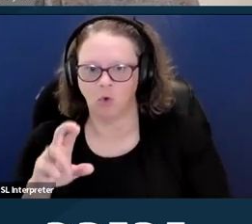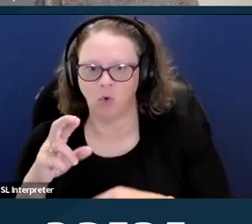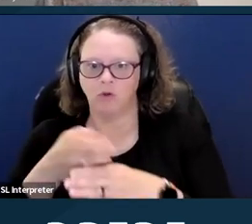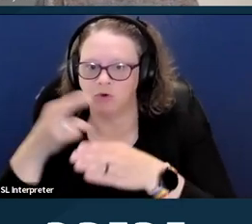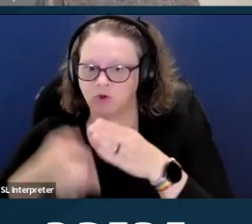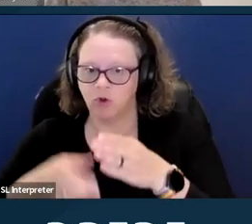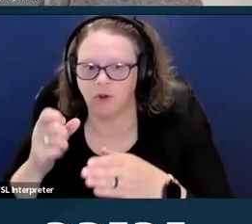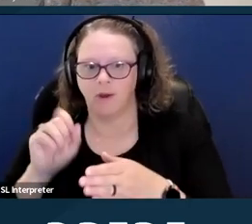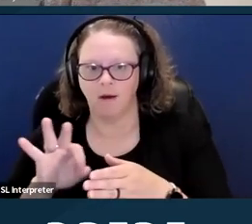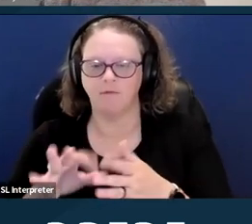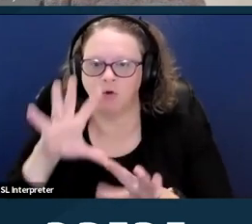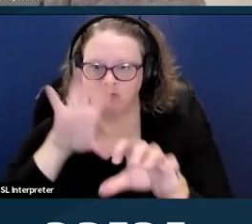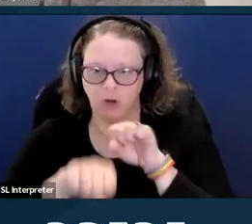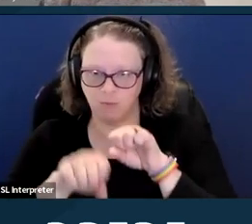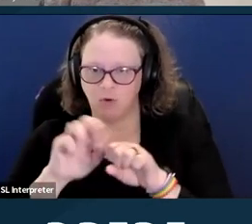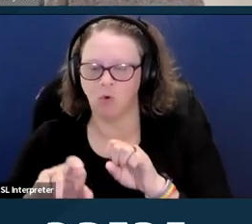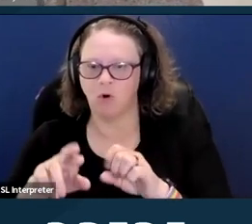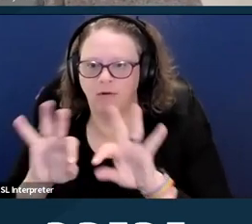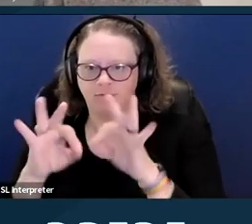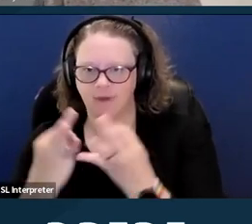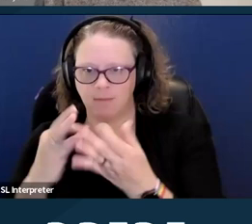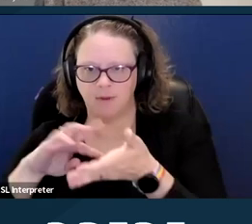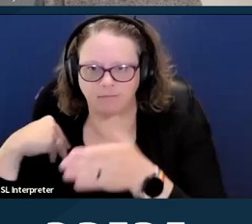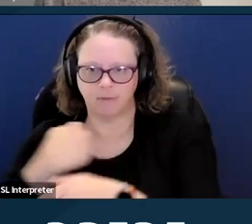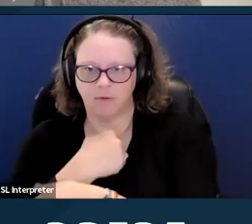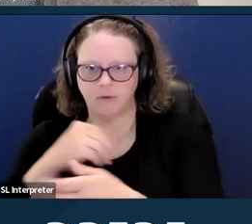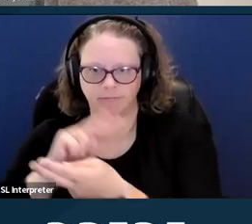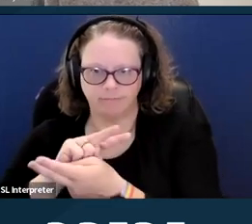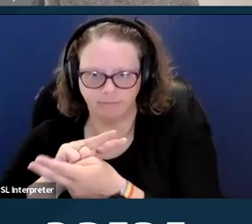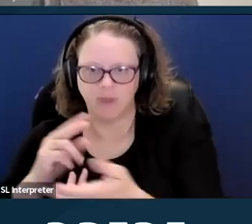And because Medicare is federally funded insurance,